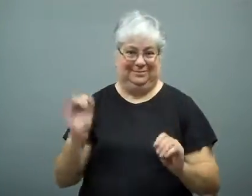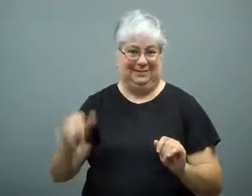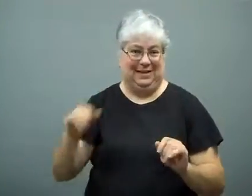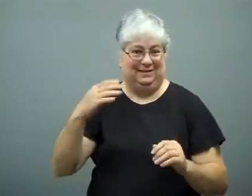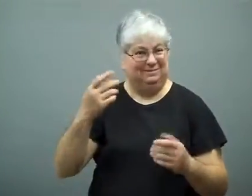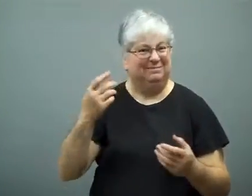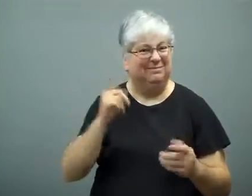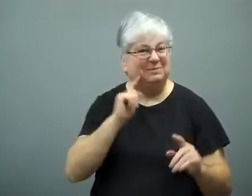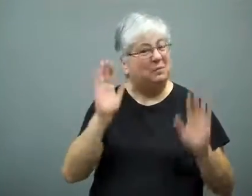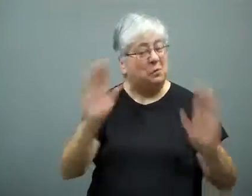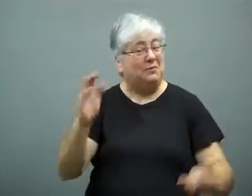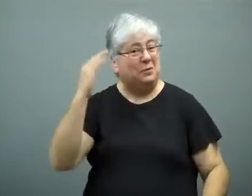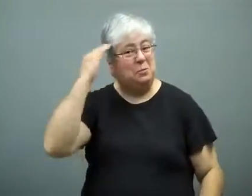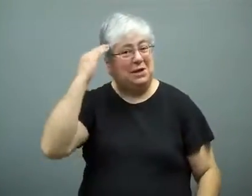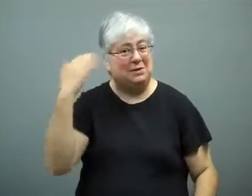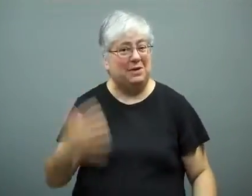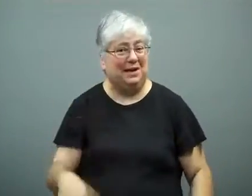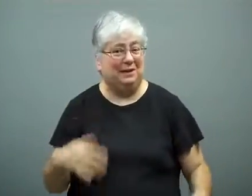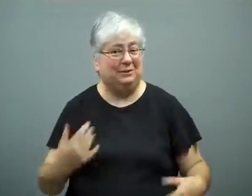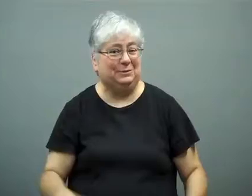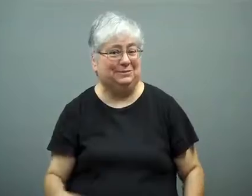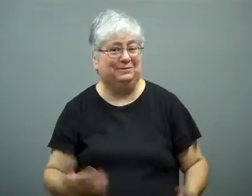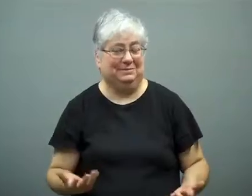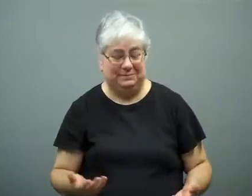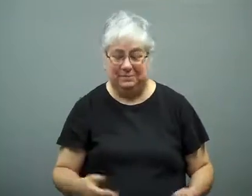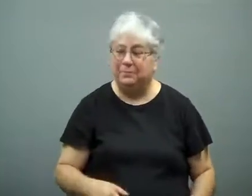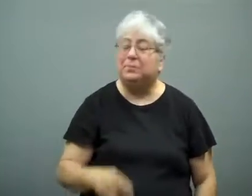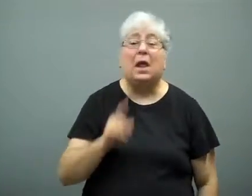The amazing how the brain works.